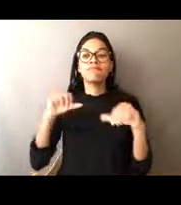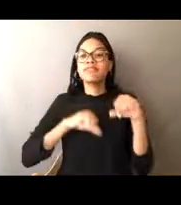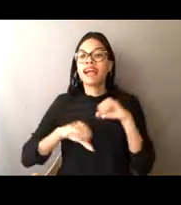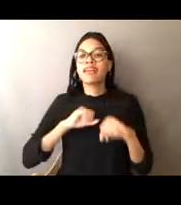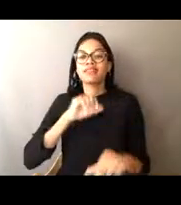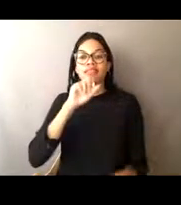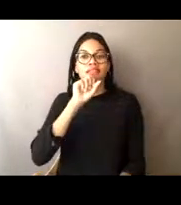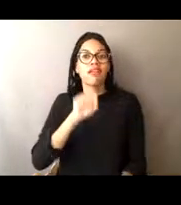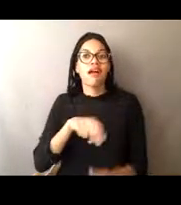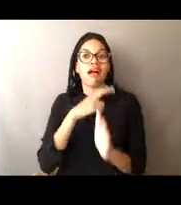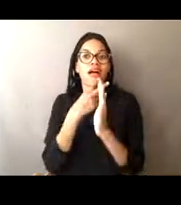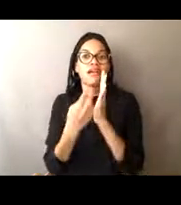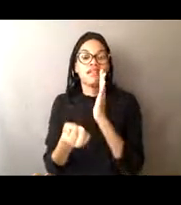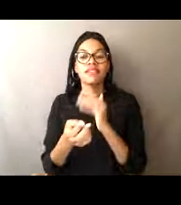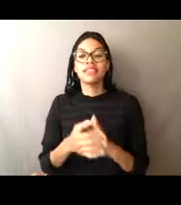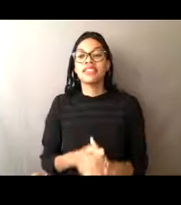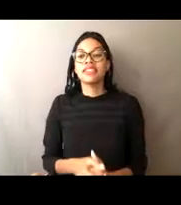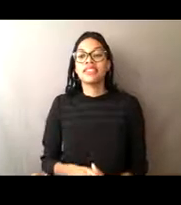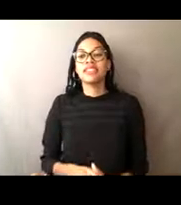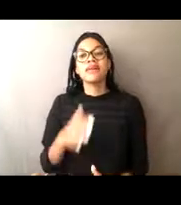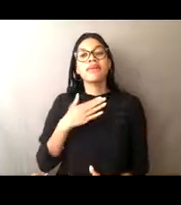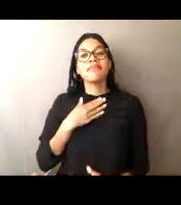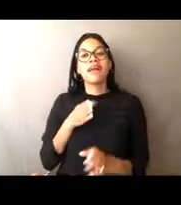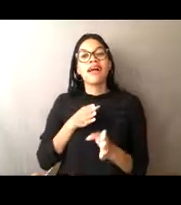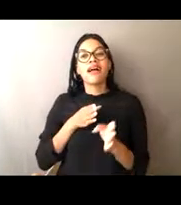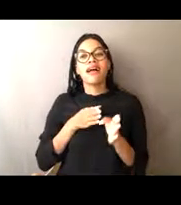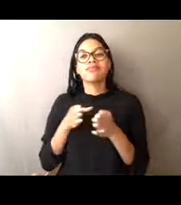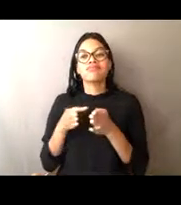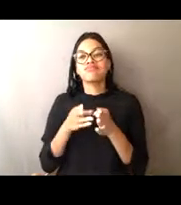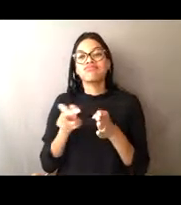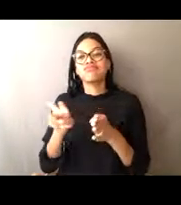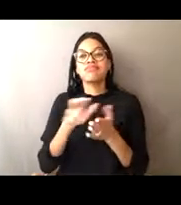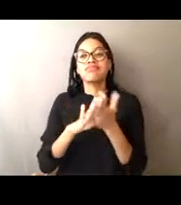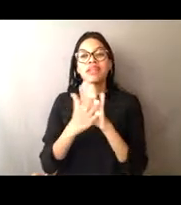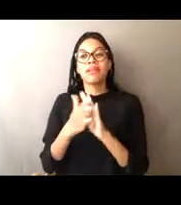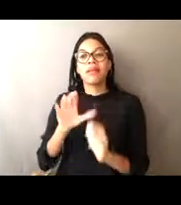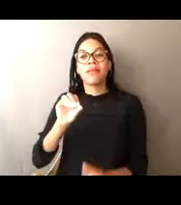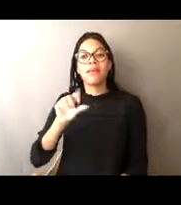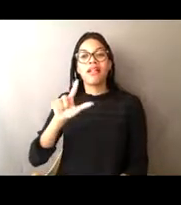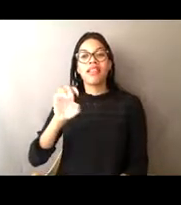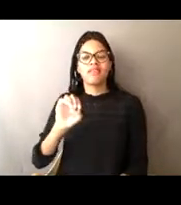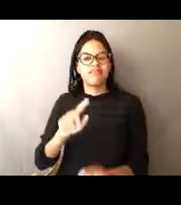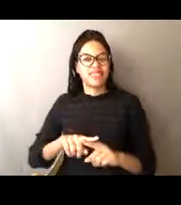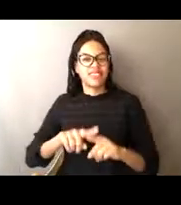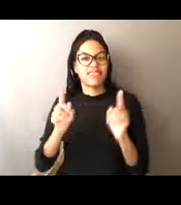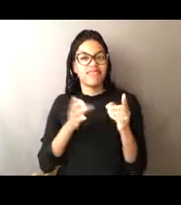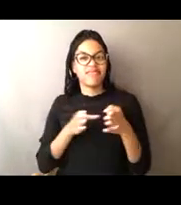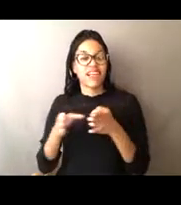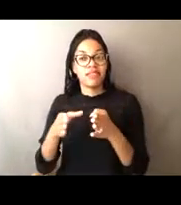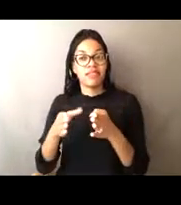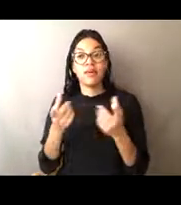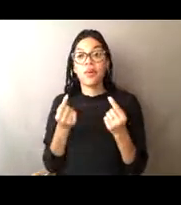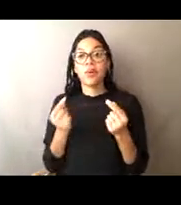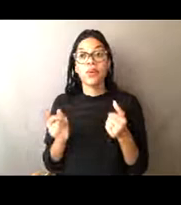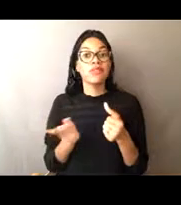to join Office of Law Enforcement. I went to college and got a degree in biology